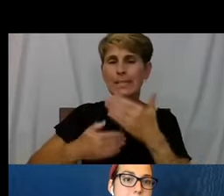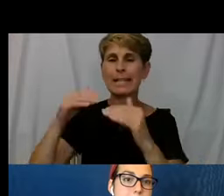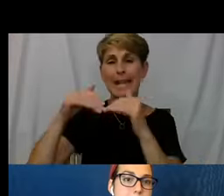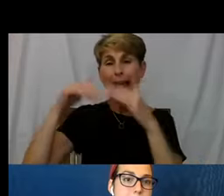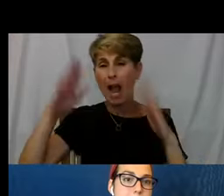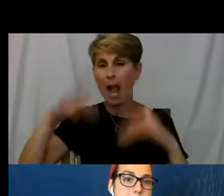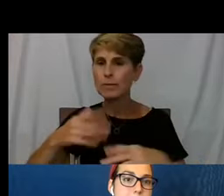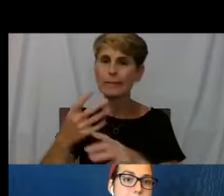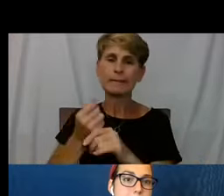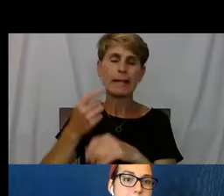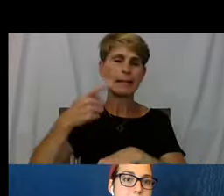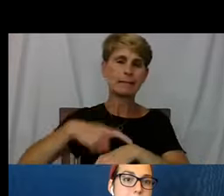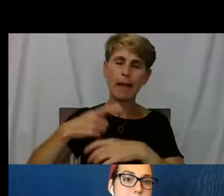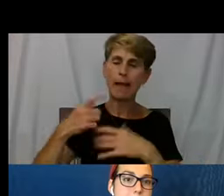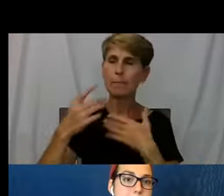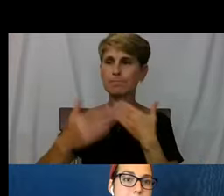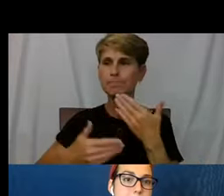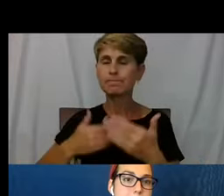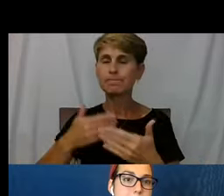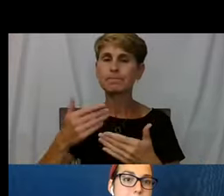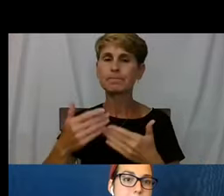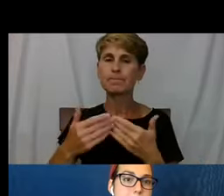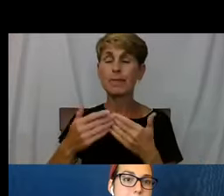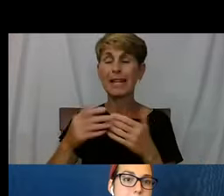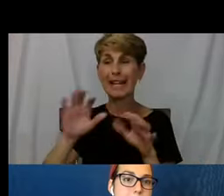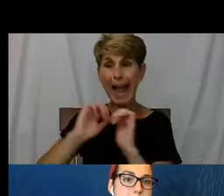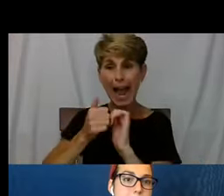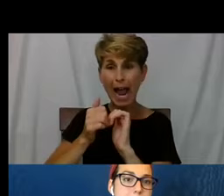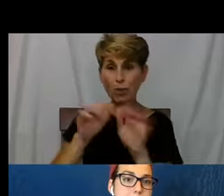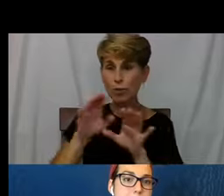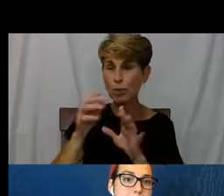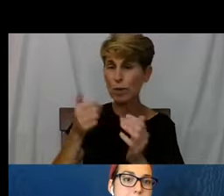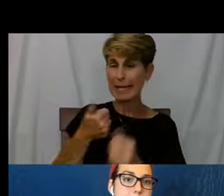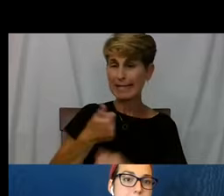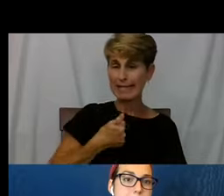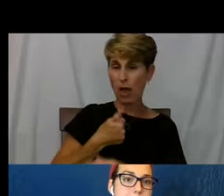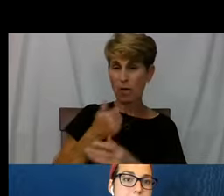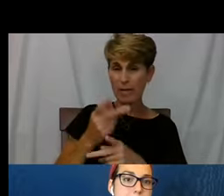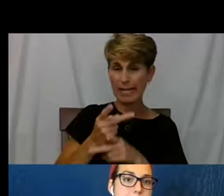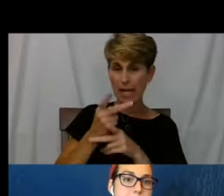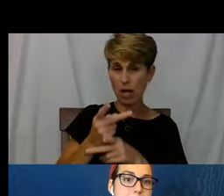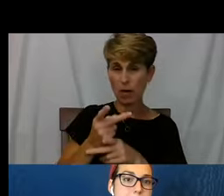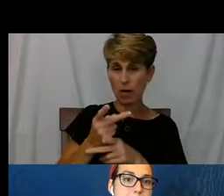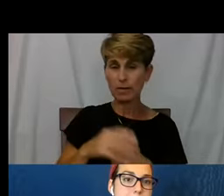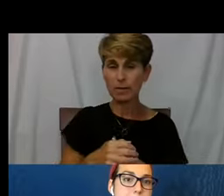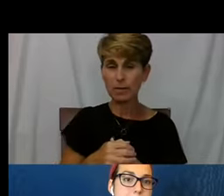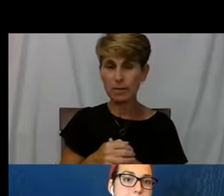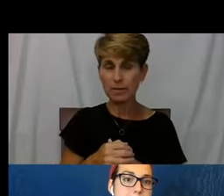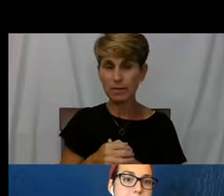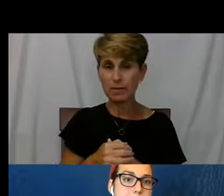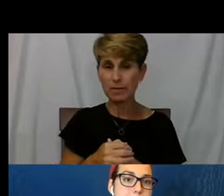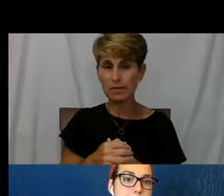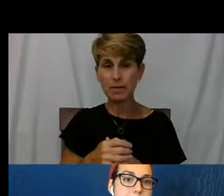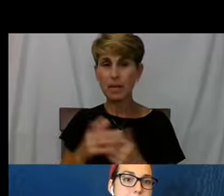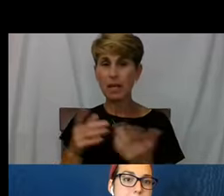Getting clear with how to do self care takes a long time. Immediately I reasoned I could go take a shower at the clinic.